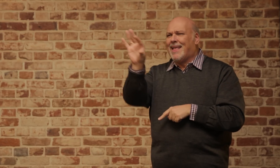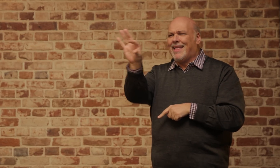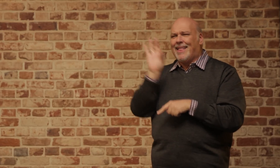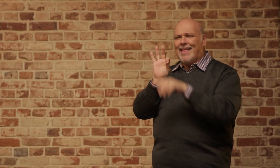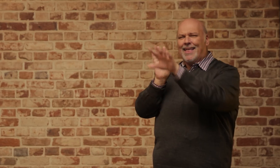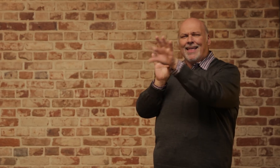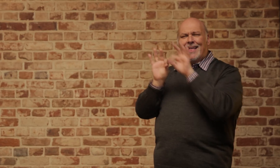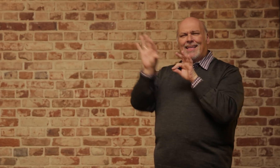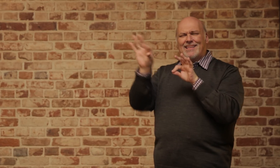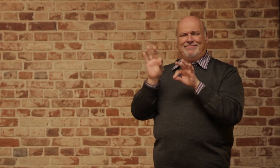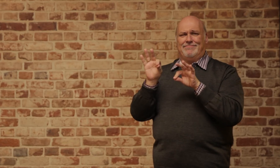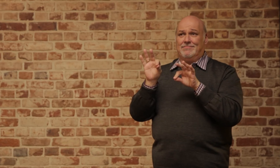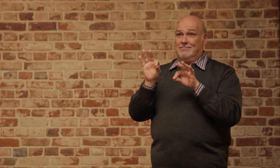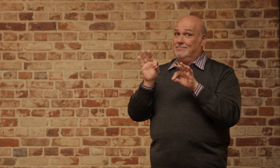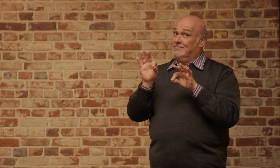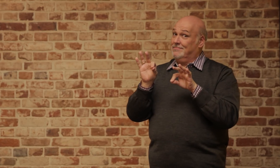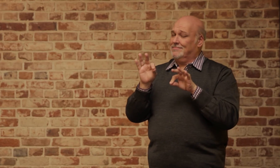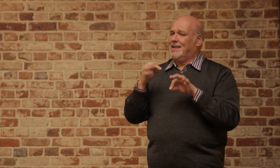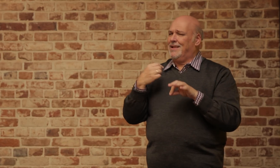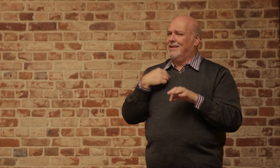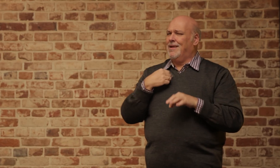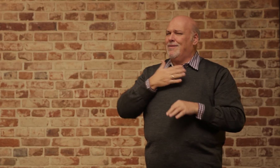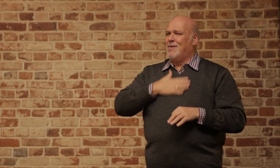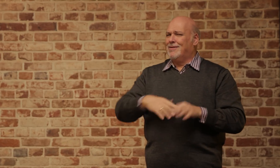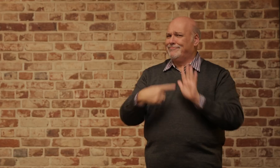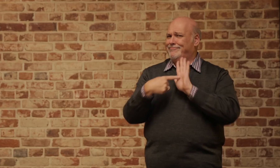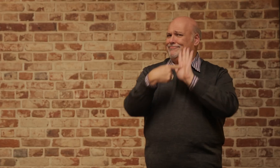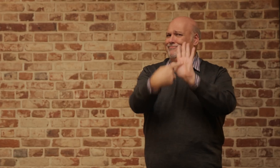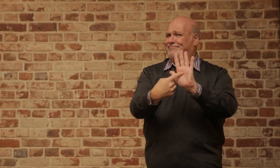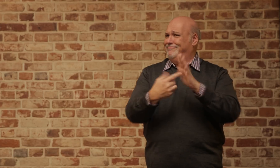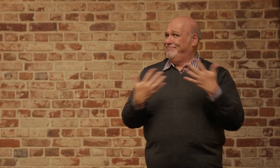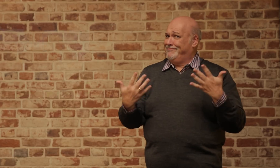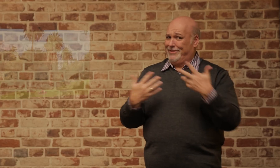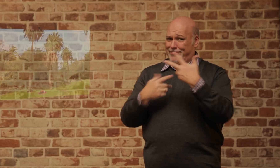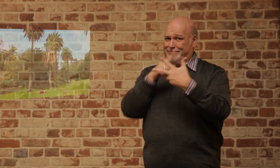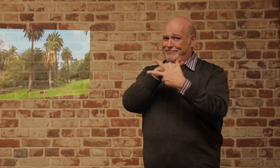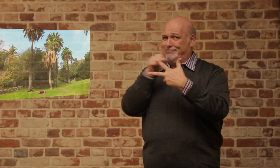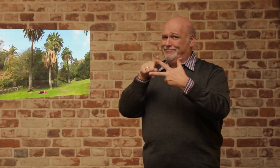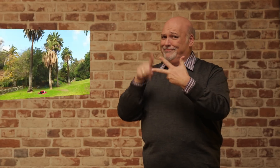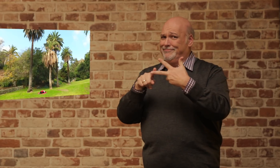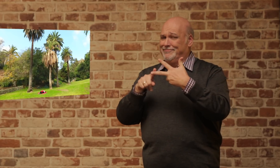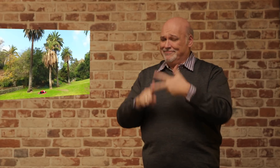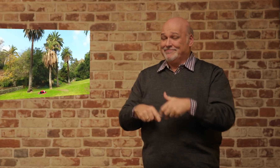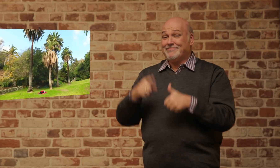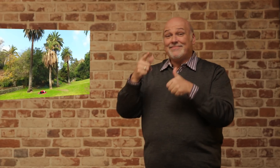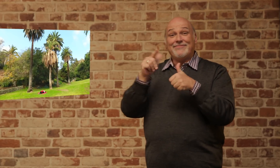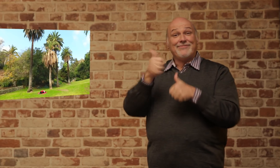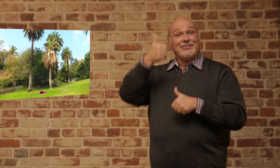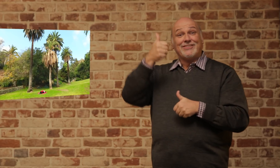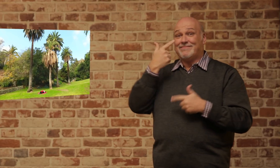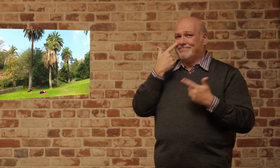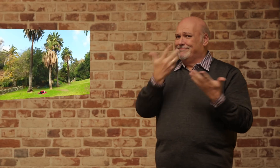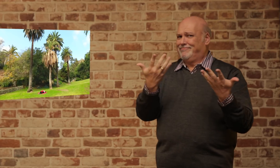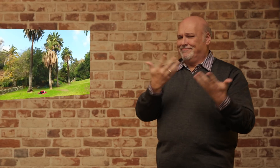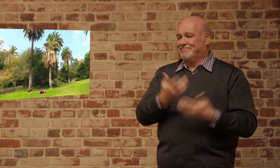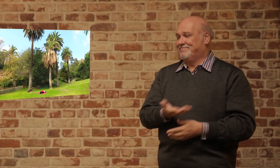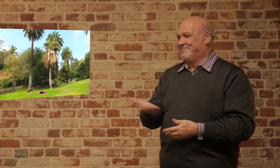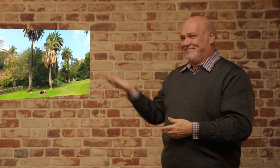I've selected three videos I want to share with you. Let’s have a look at the first one.